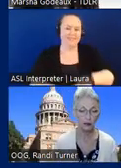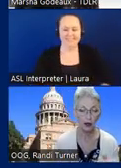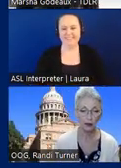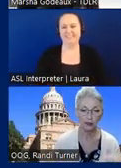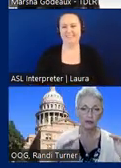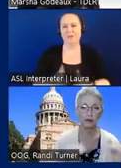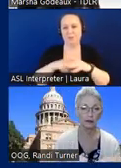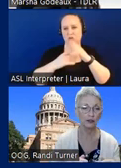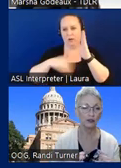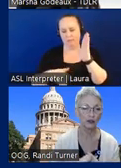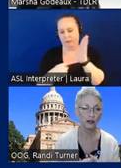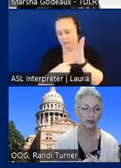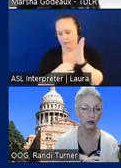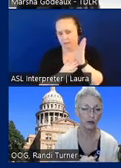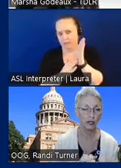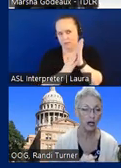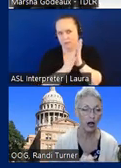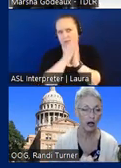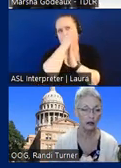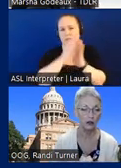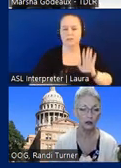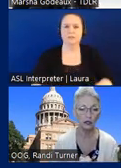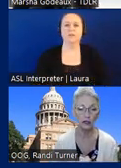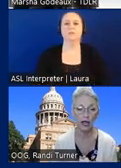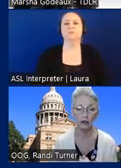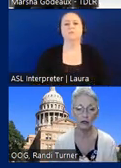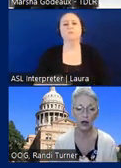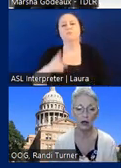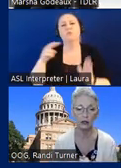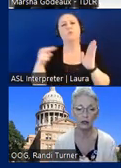at the bottom because i'm losing track there's so many uh do you look at the actual cost or